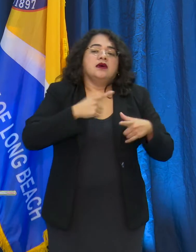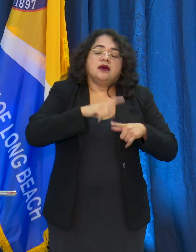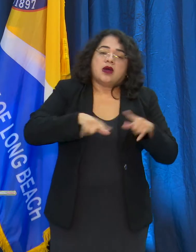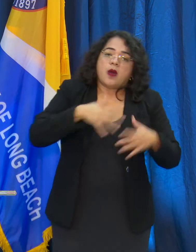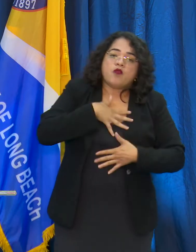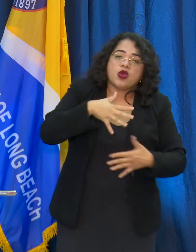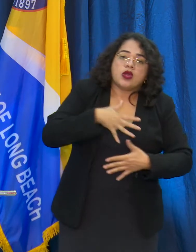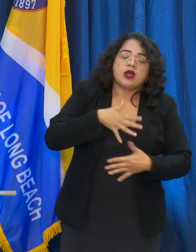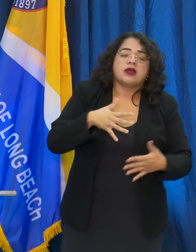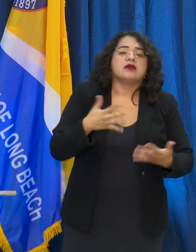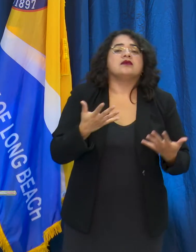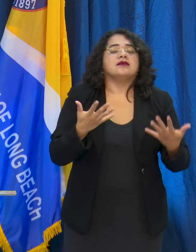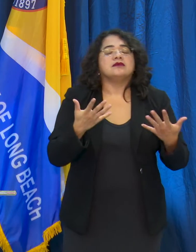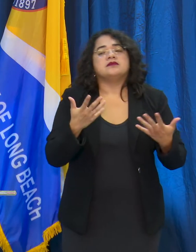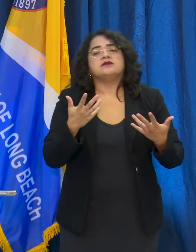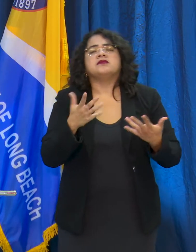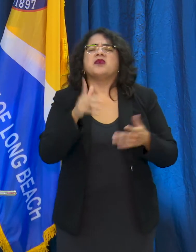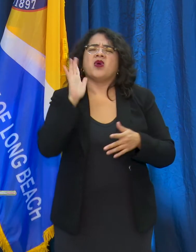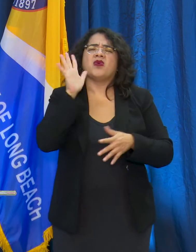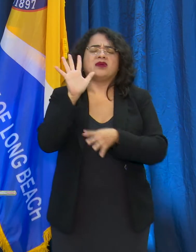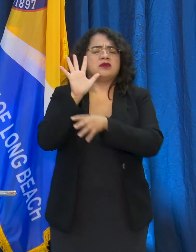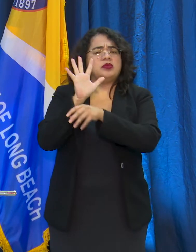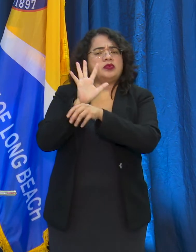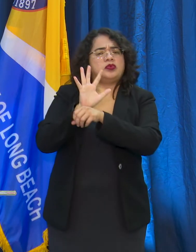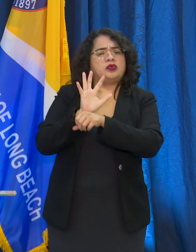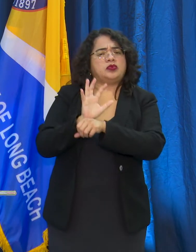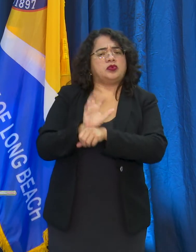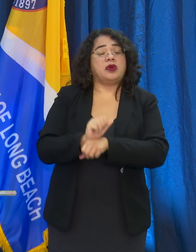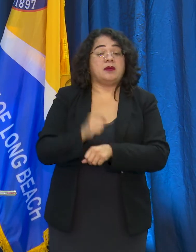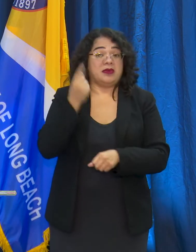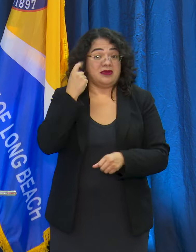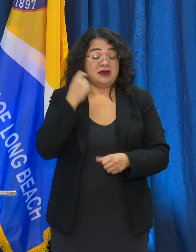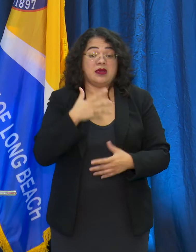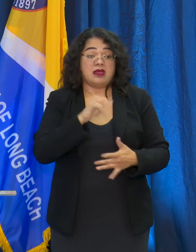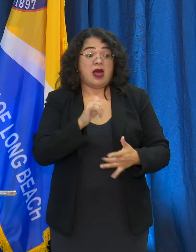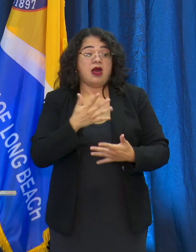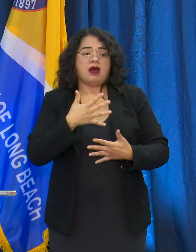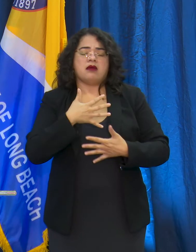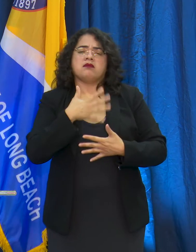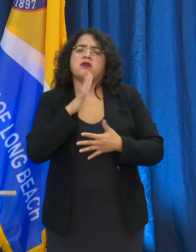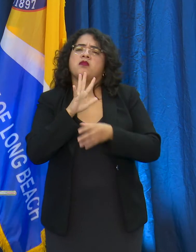kind of things-- like it feels a little bit, but that's not nearly what it would feel like if you had COVID-19 or you're